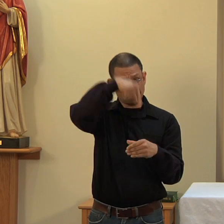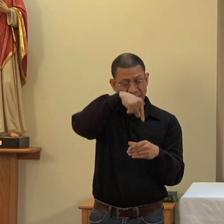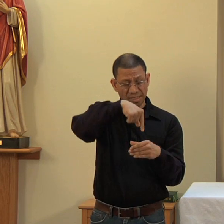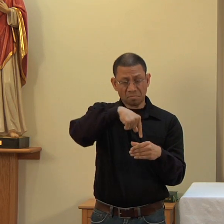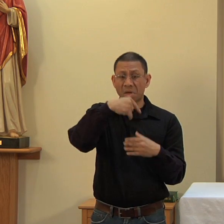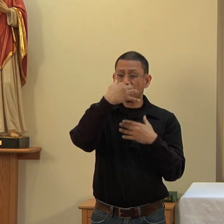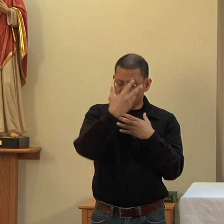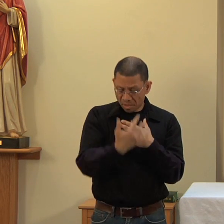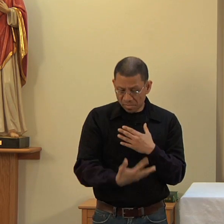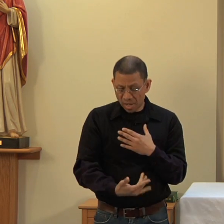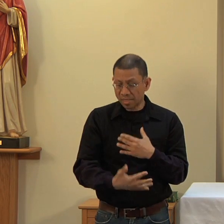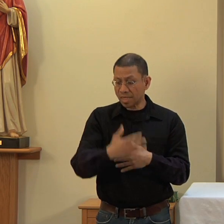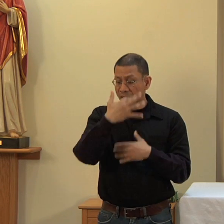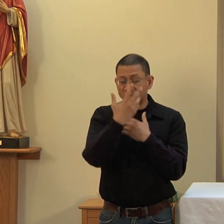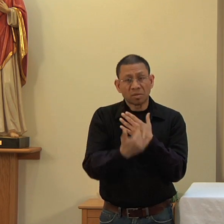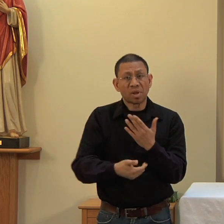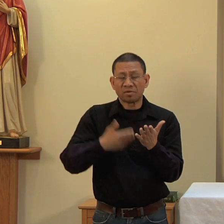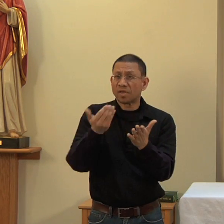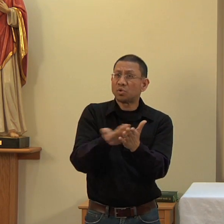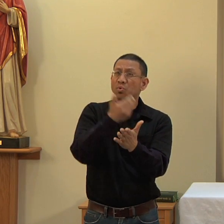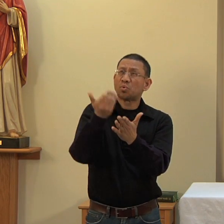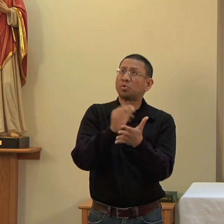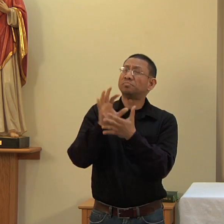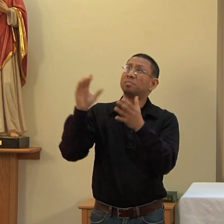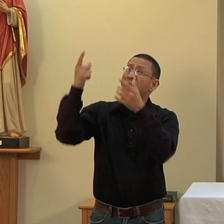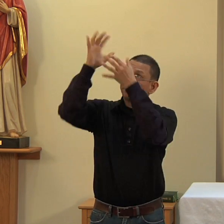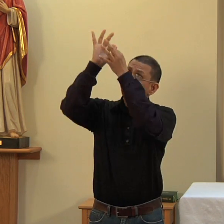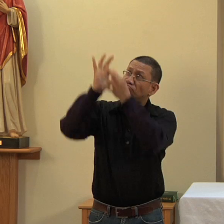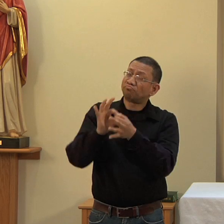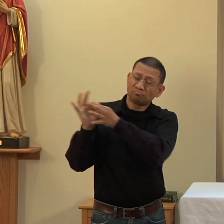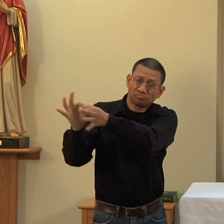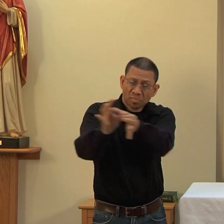FOR THIS IS THE CHALICE OF MY BLOOD, THE BLOOD OF THE NEW AND ETERNAL COVENANT, WHICH WILL